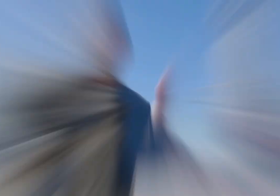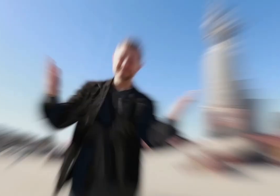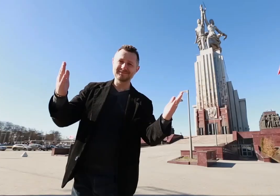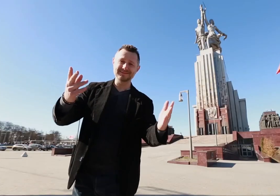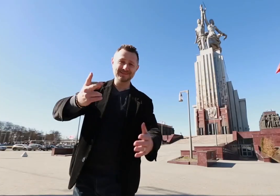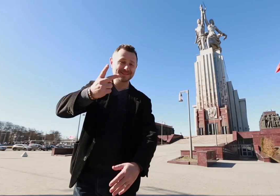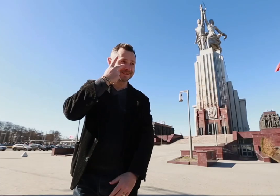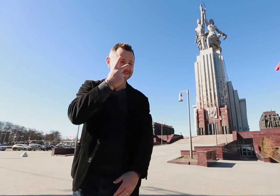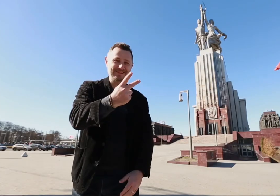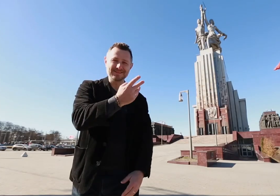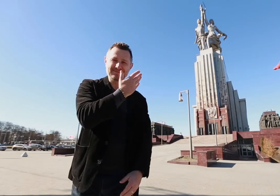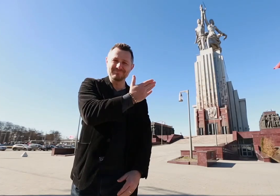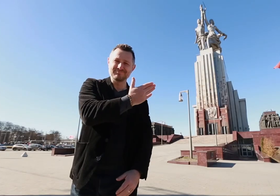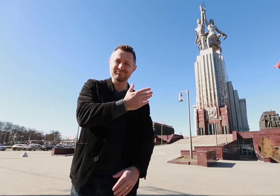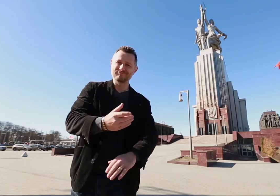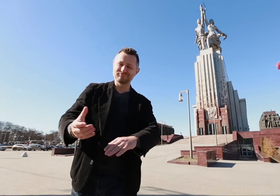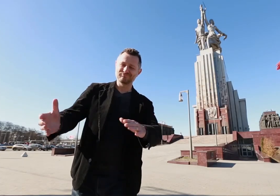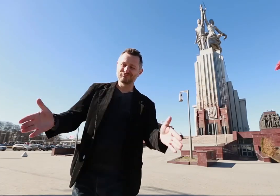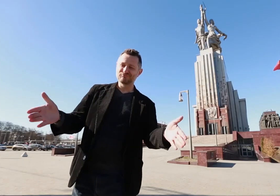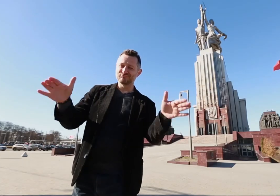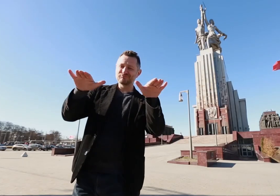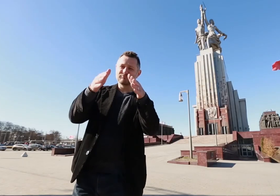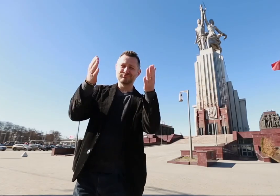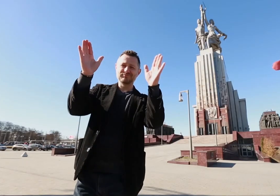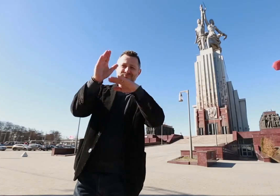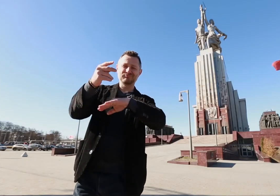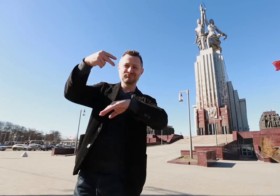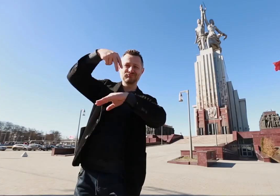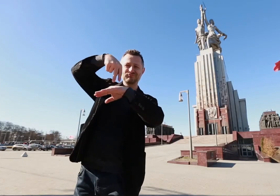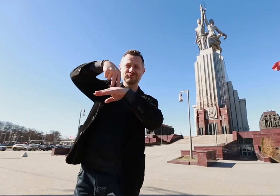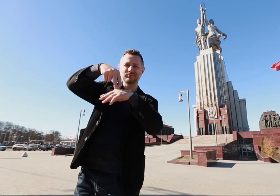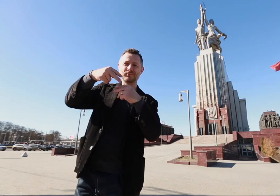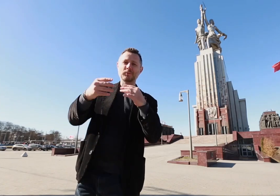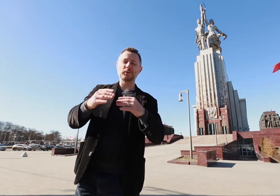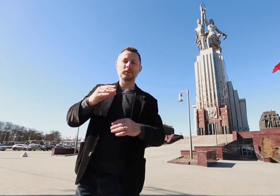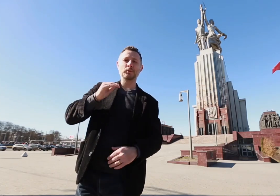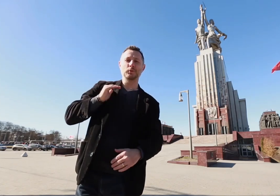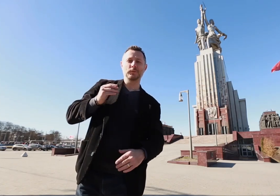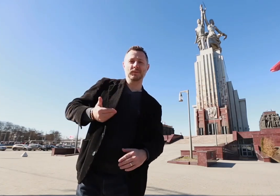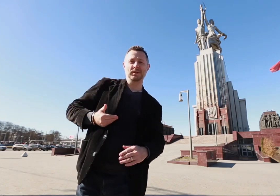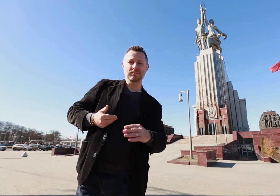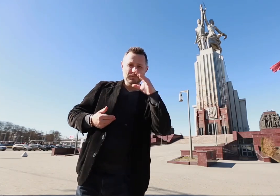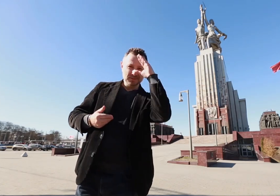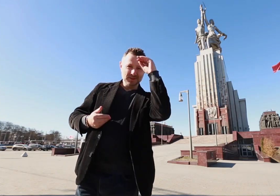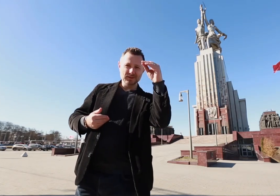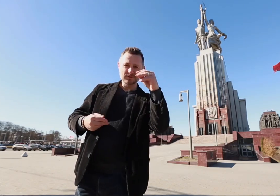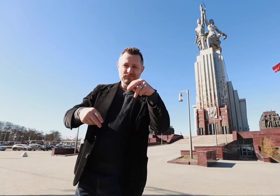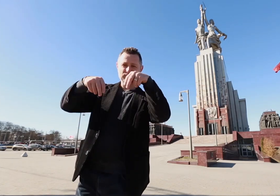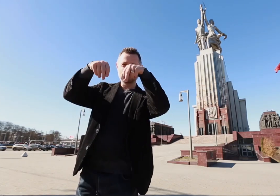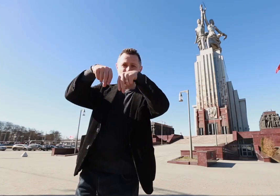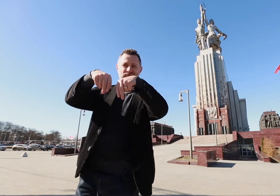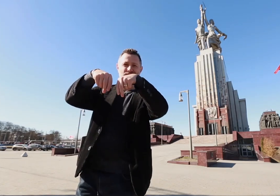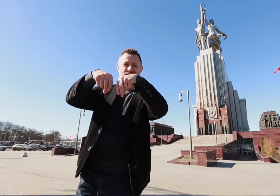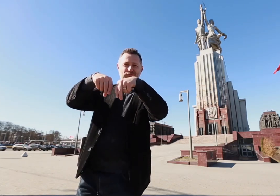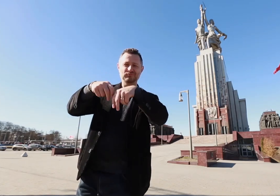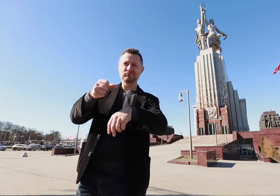This statue behind me shows a woman and a man standing side-by-side. The man is holding